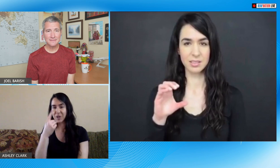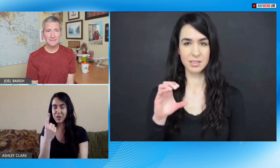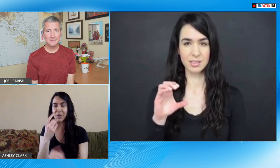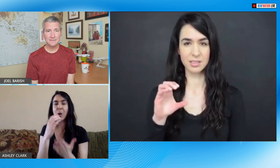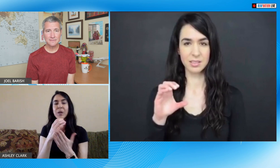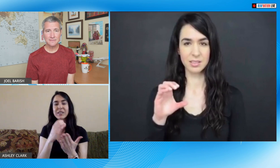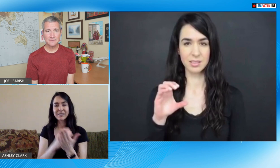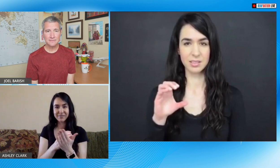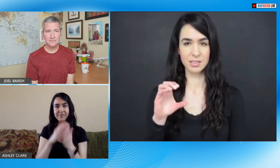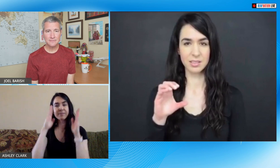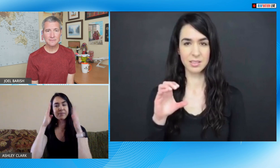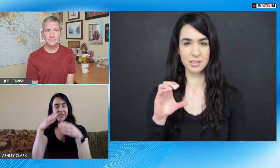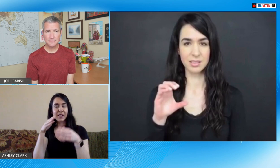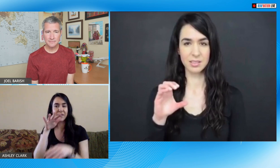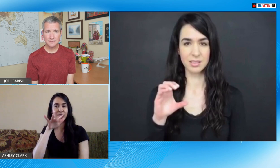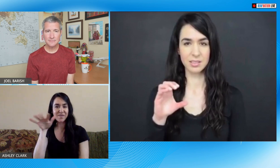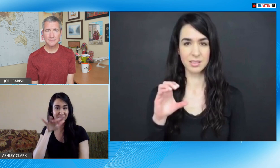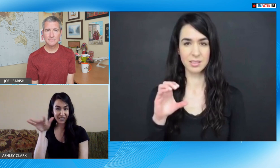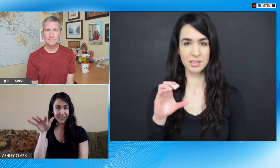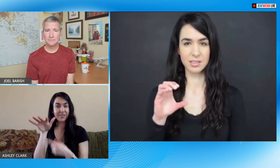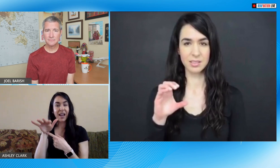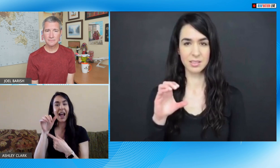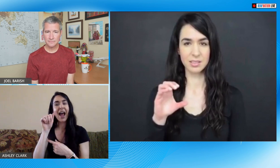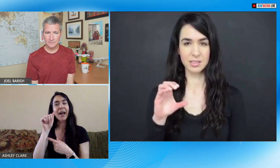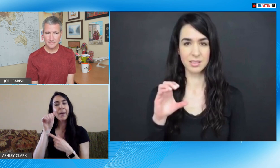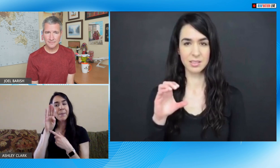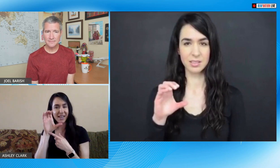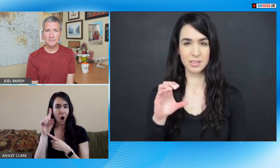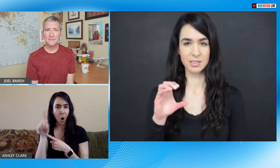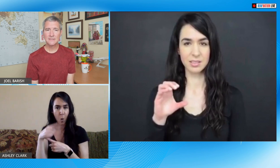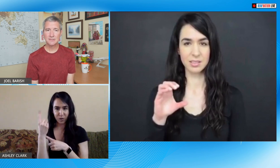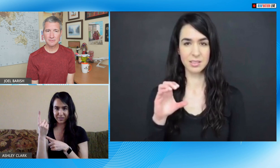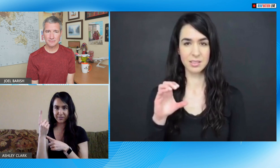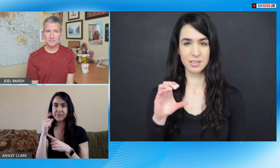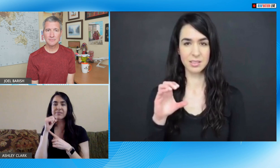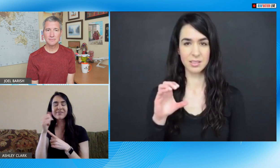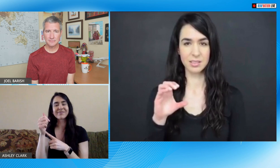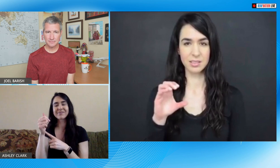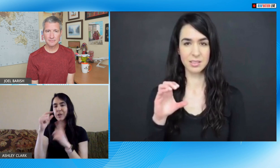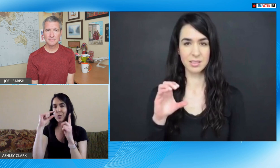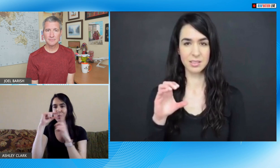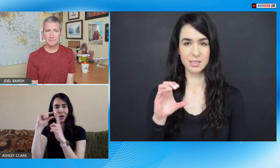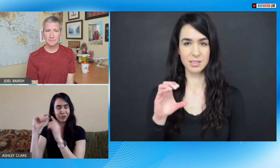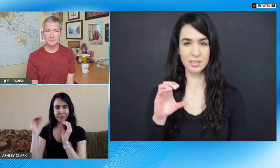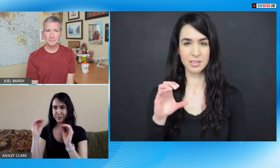years ago so I made my first course that focused solely on fingerspelling on the